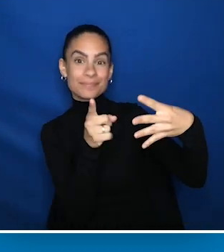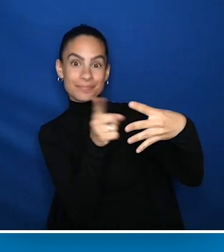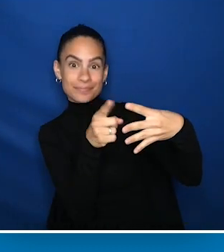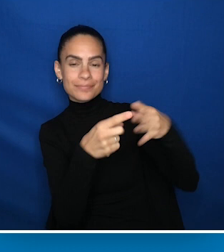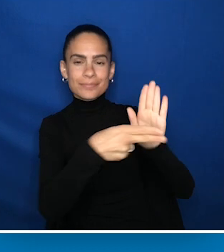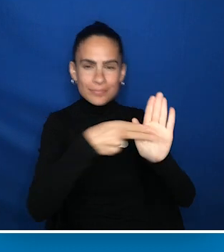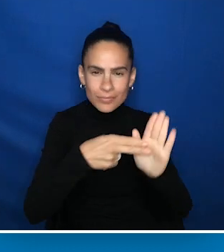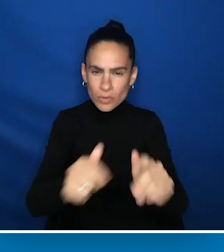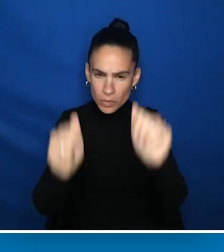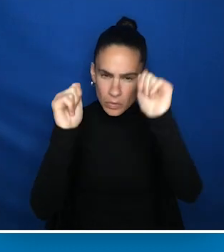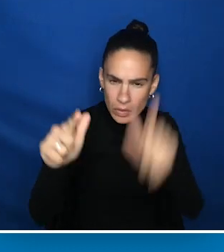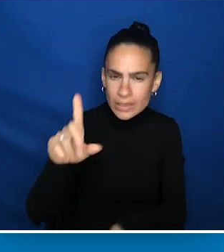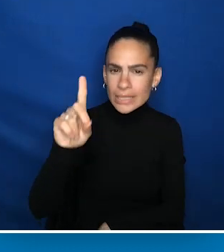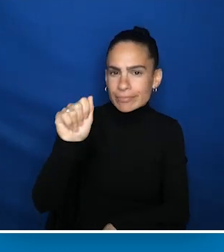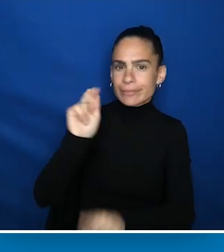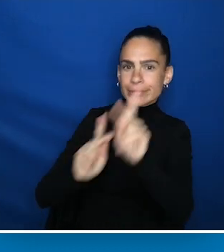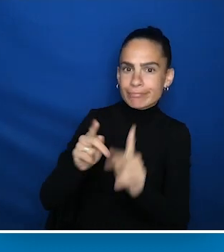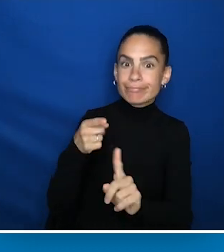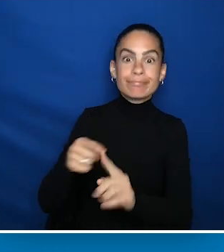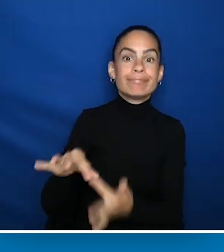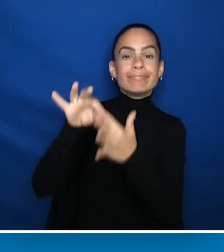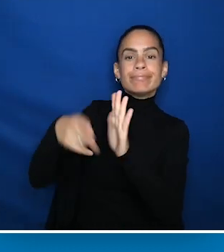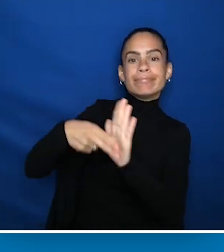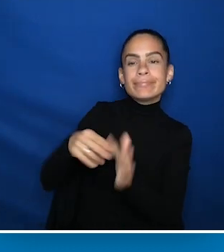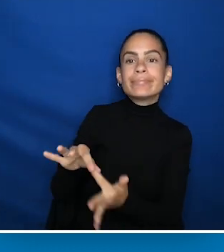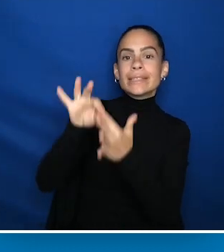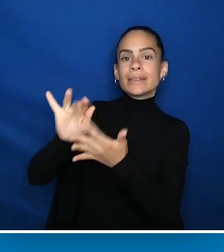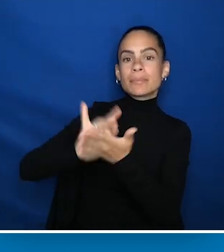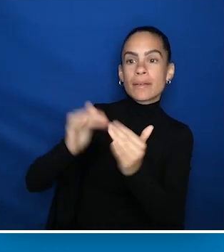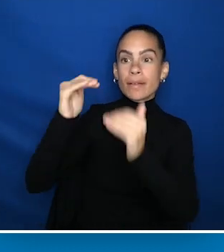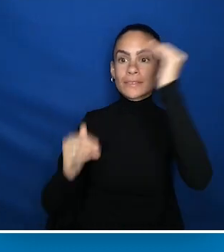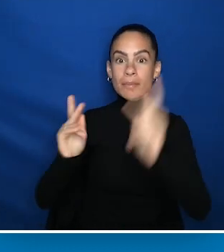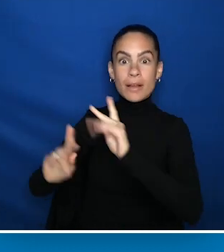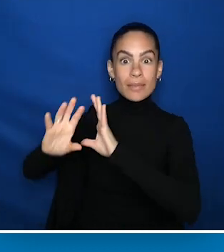as a special medically underserved population. Now, that is of critical importance